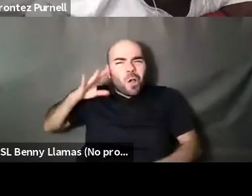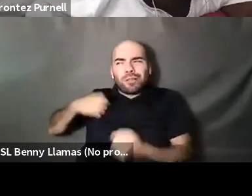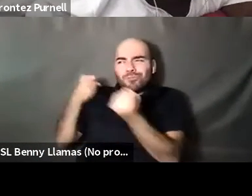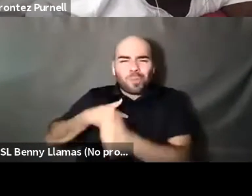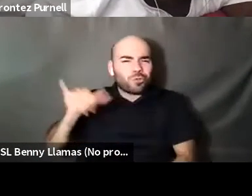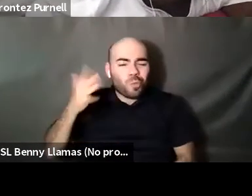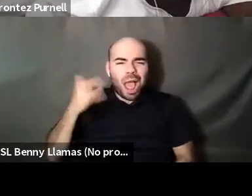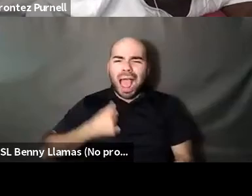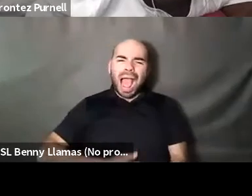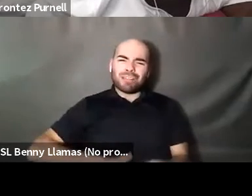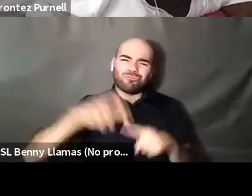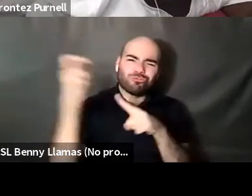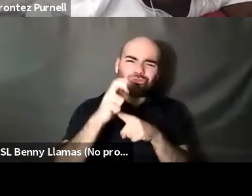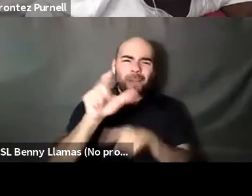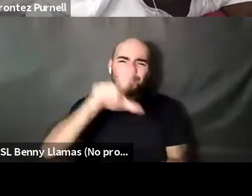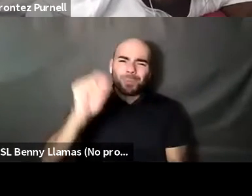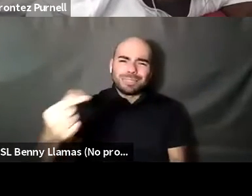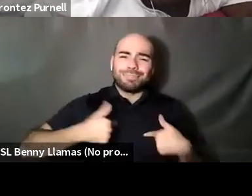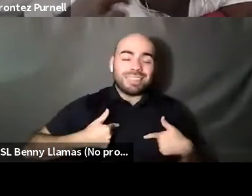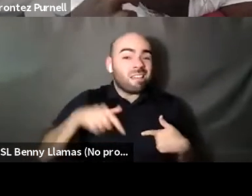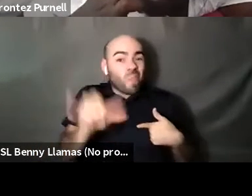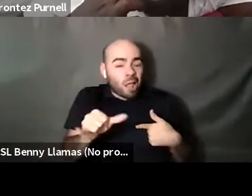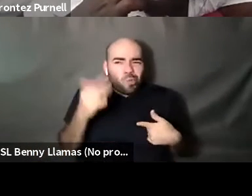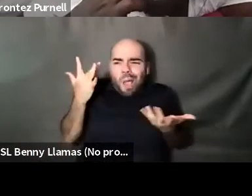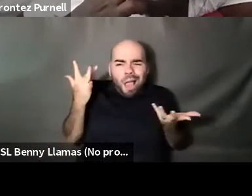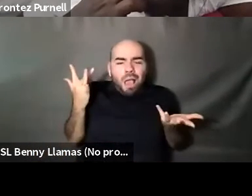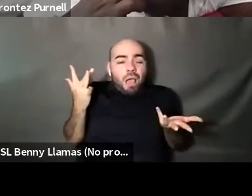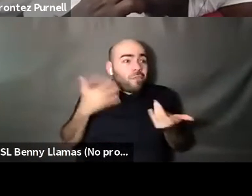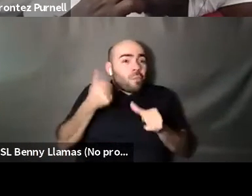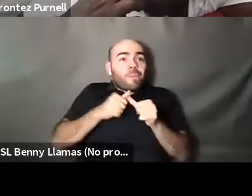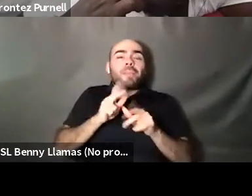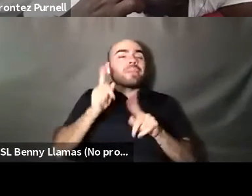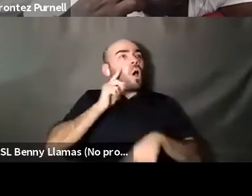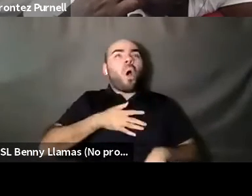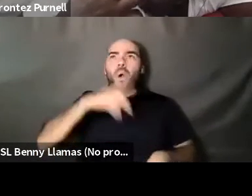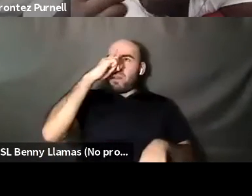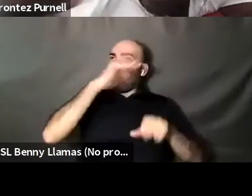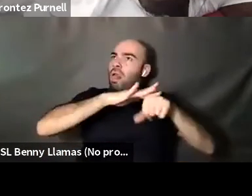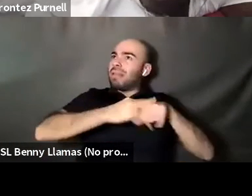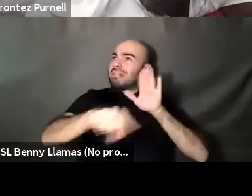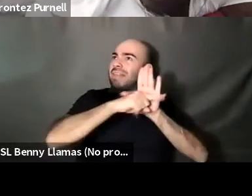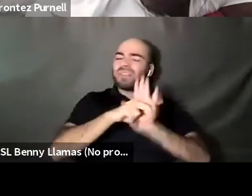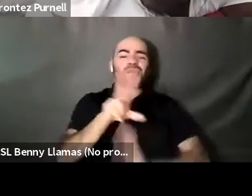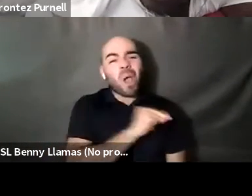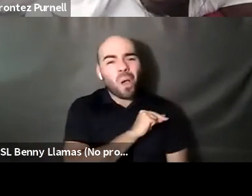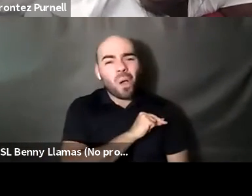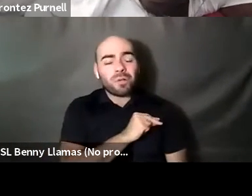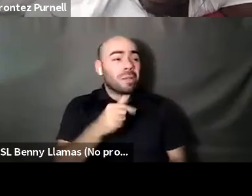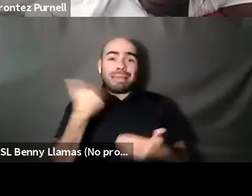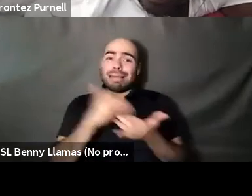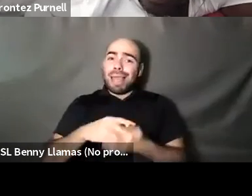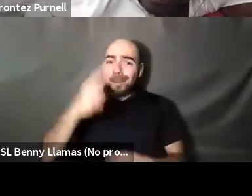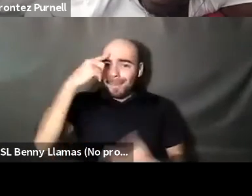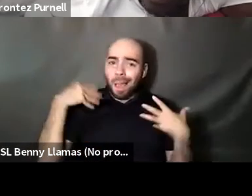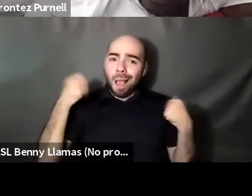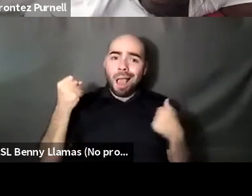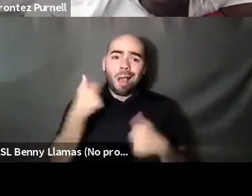Kokumo: Just a little bit. A good pitch, because what's the purpose of containers. Remember the bad cocoa what big how many words, you need to go back to my you never needed in the first place. That's another thing that did pop and